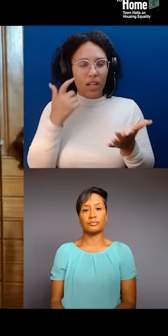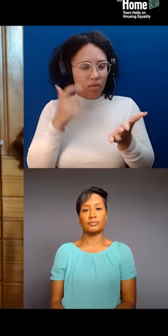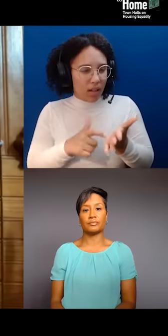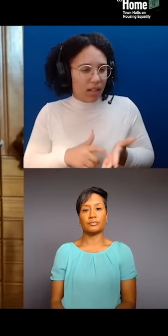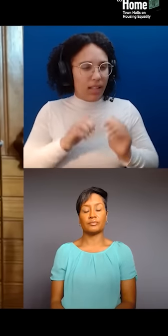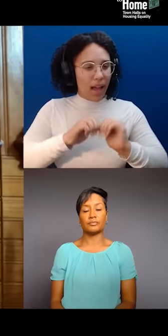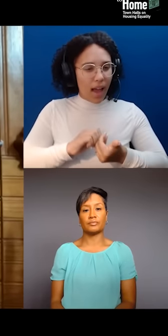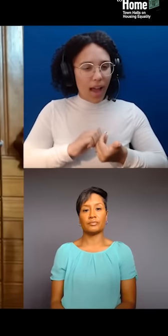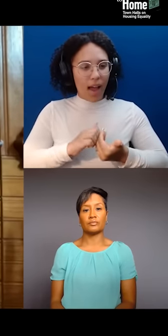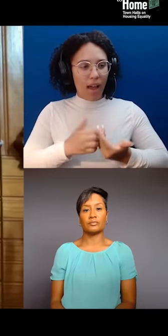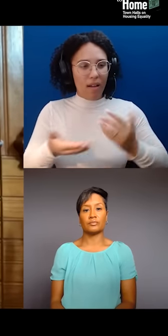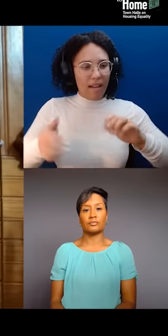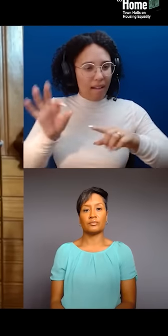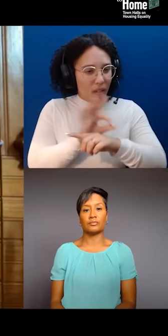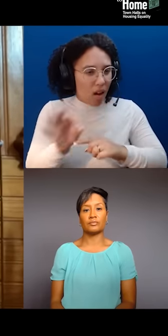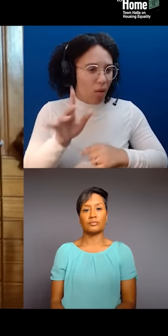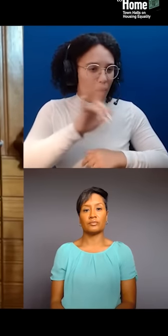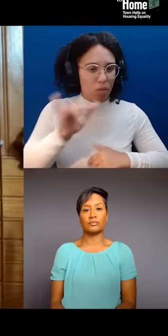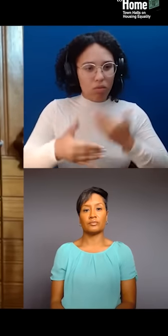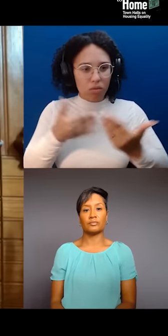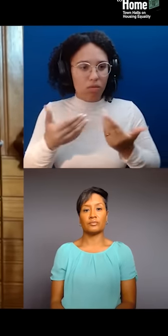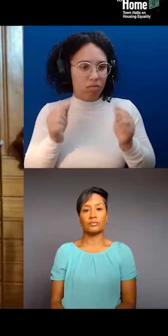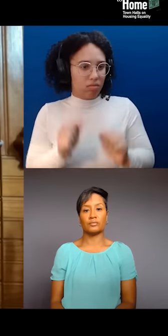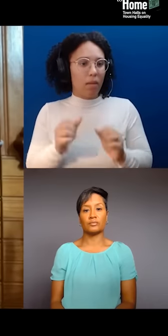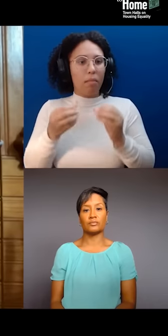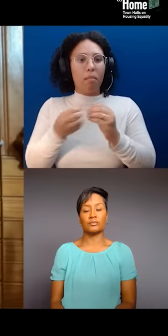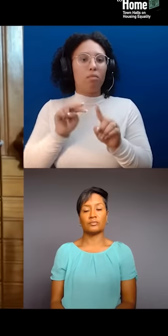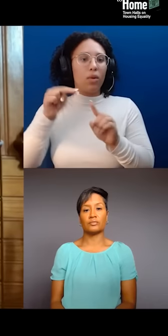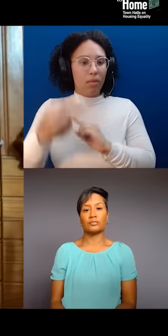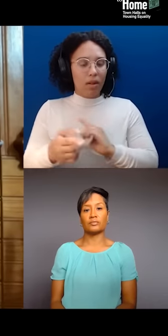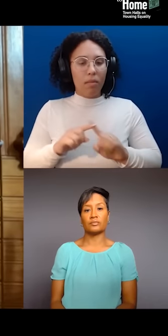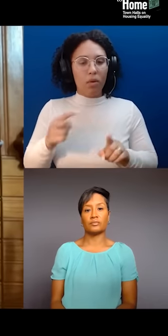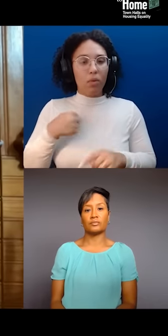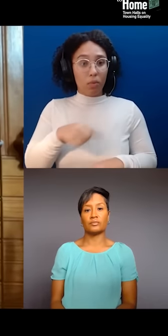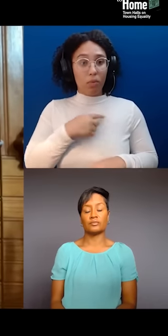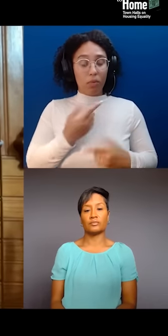is that through this kind of radical displacement, it's created a real vacuum.